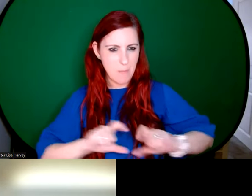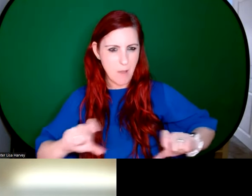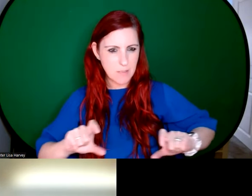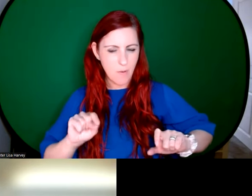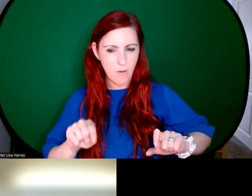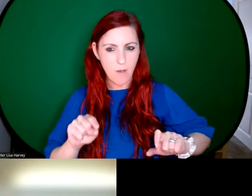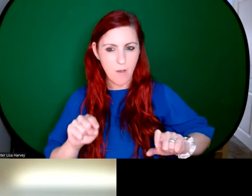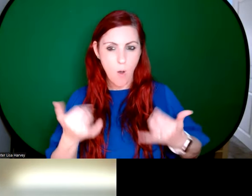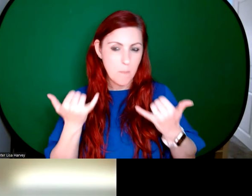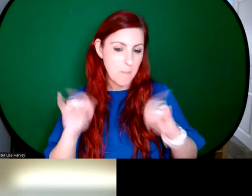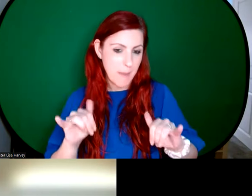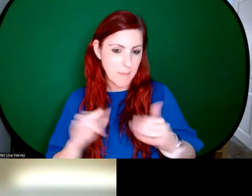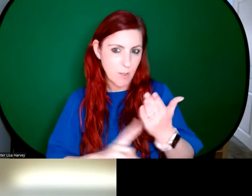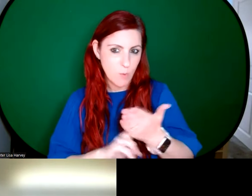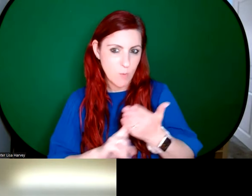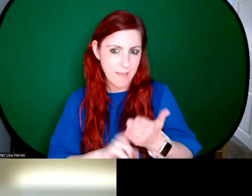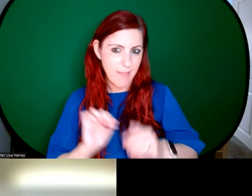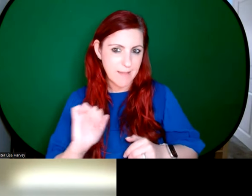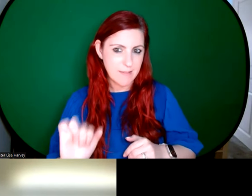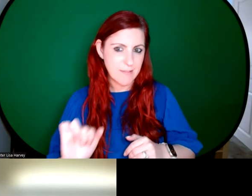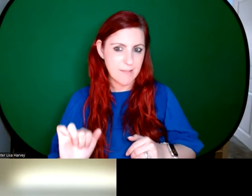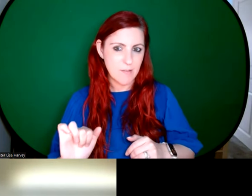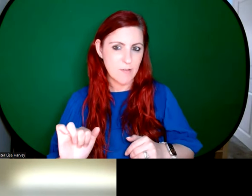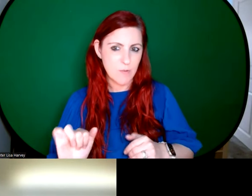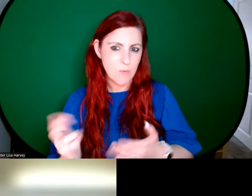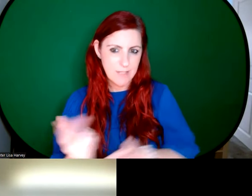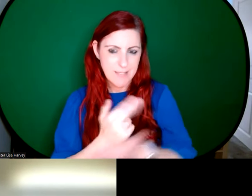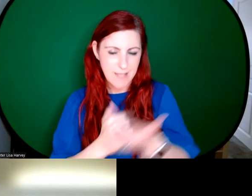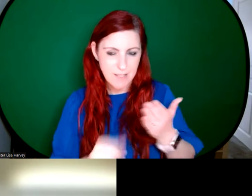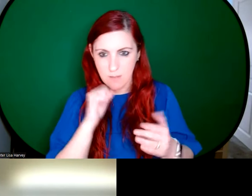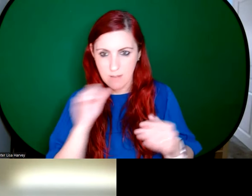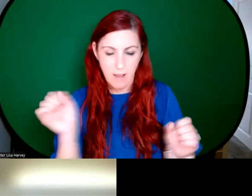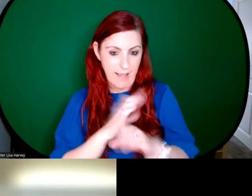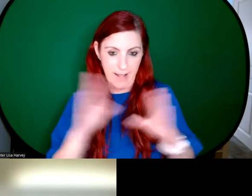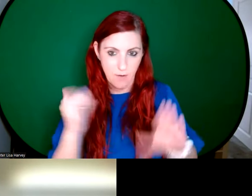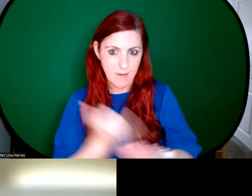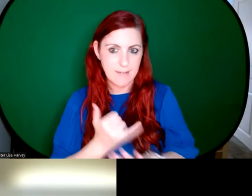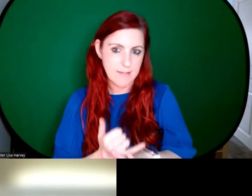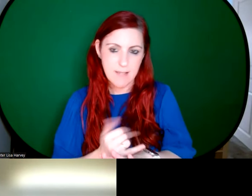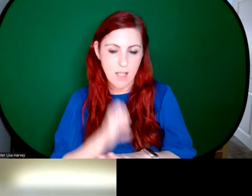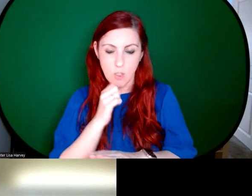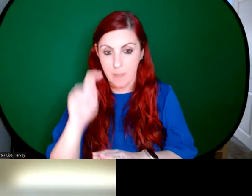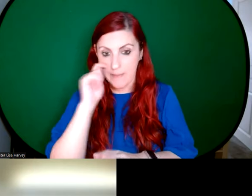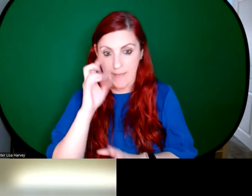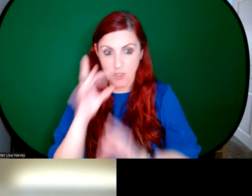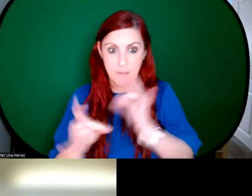could have been also, again, for an opus sectile design. So it's not fully clear. And I don't think it was ever actually executed. So unfortunately, I